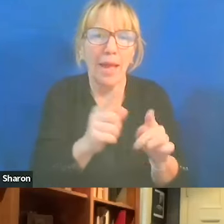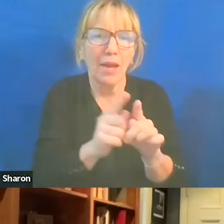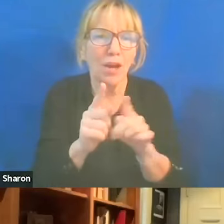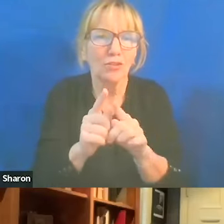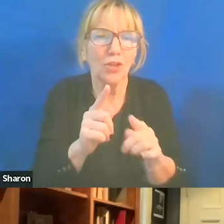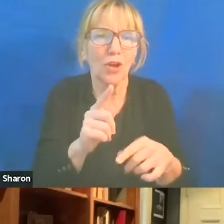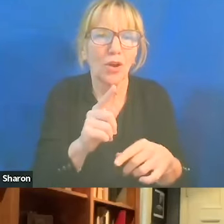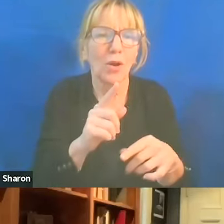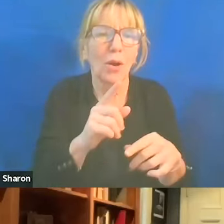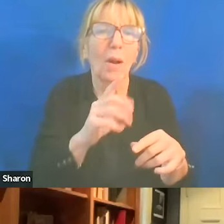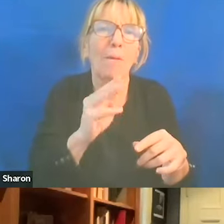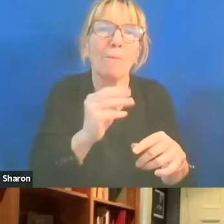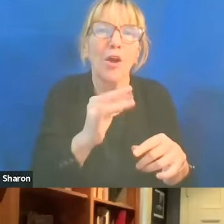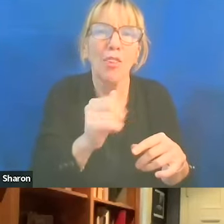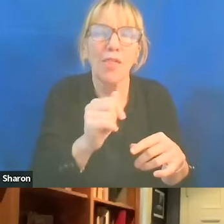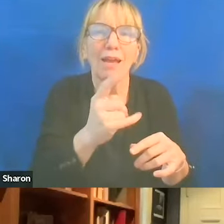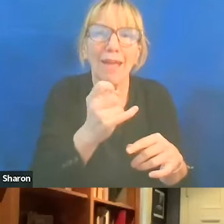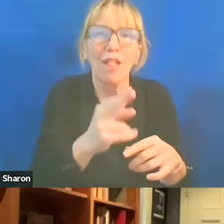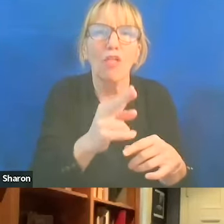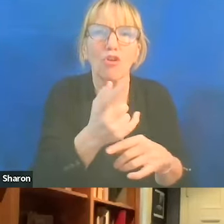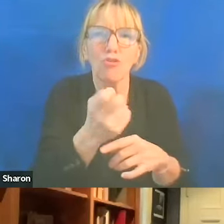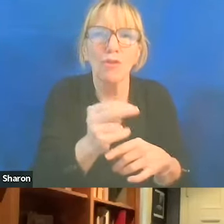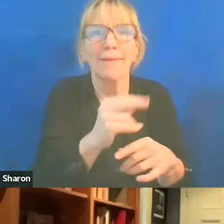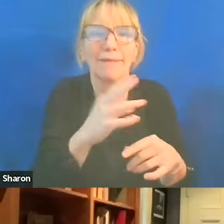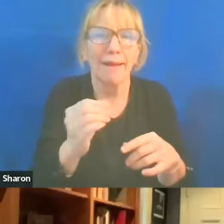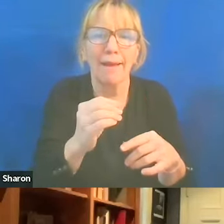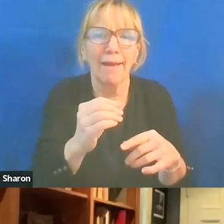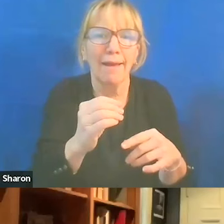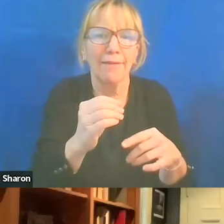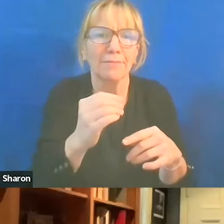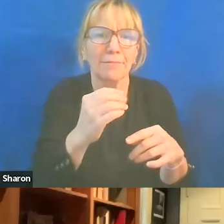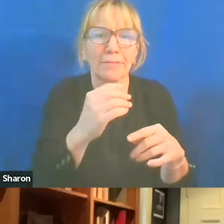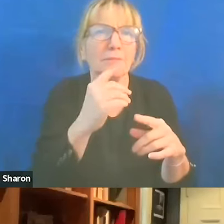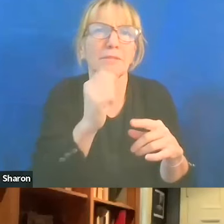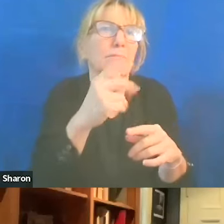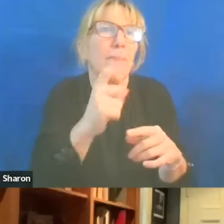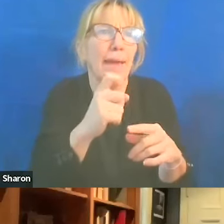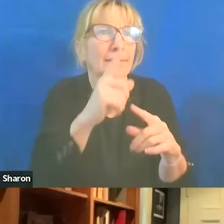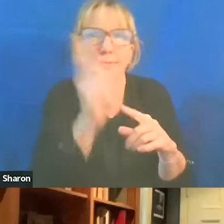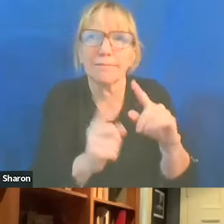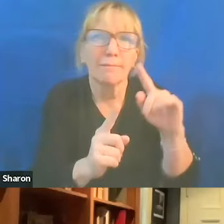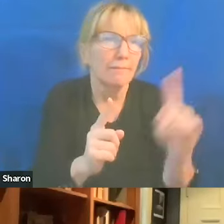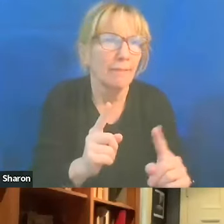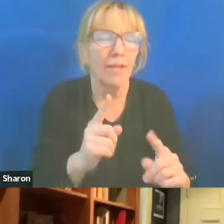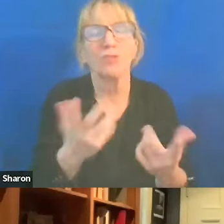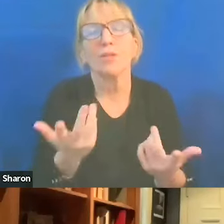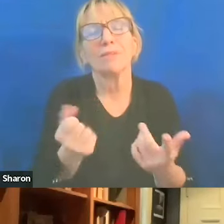So that's the core of how anti-Semitism works. So if one is cut and pasting Israel